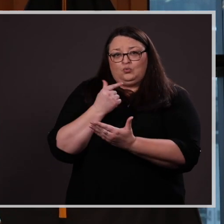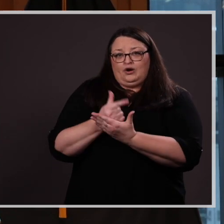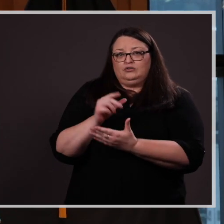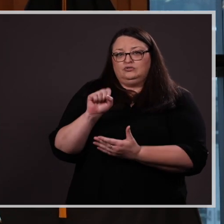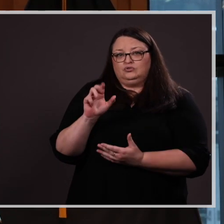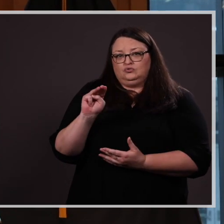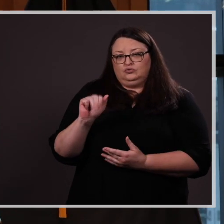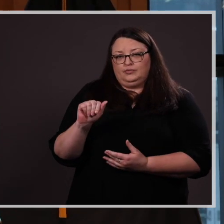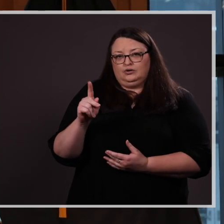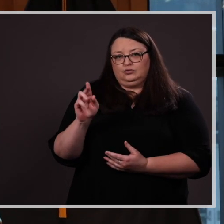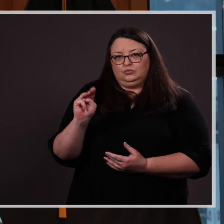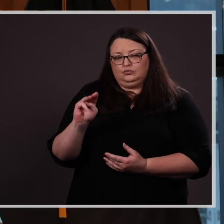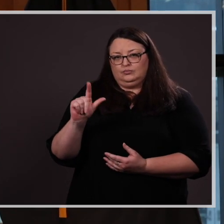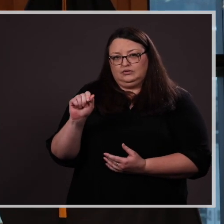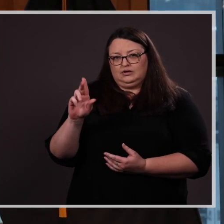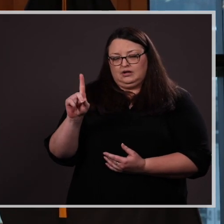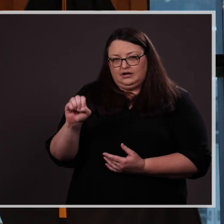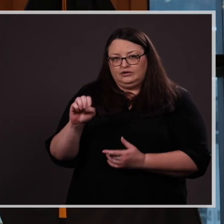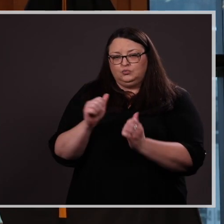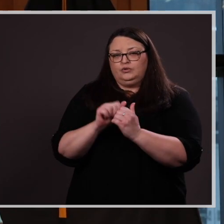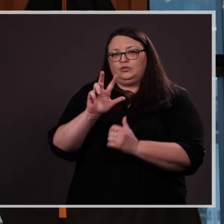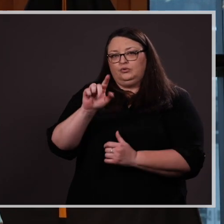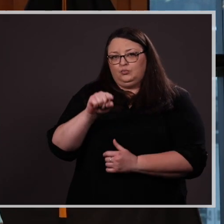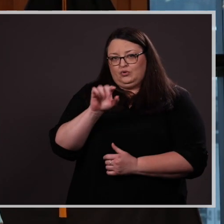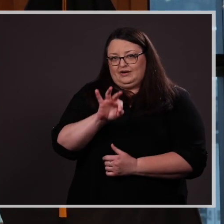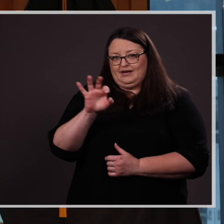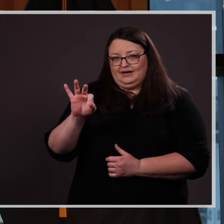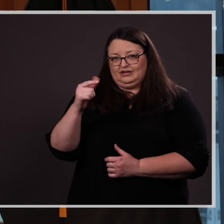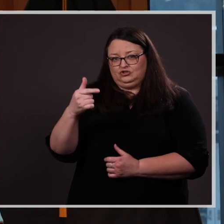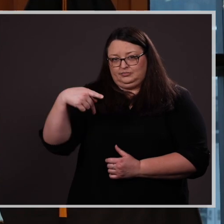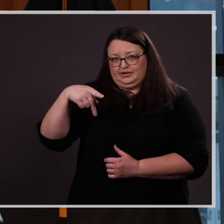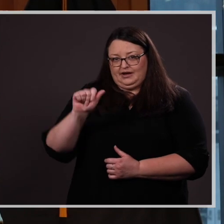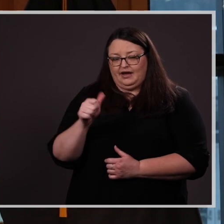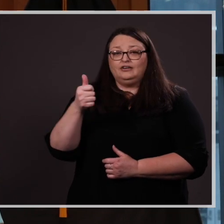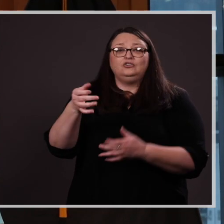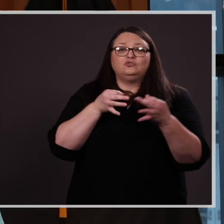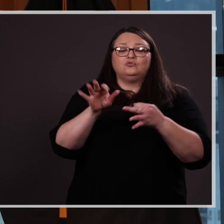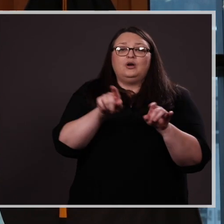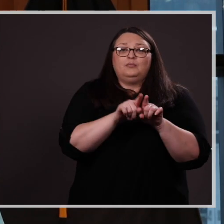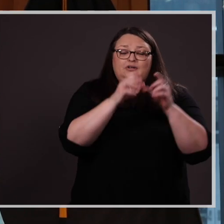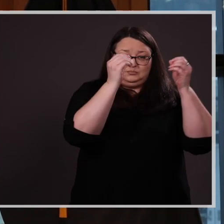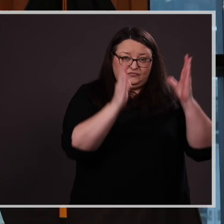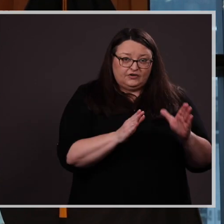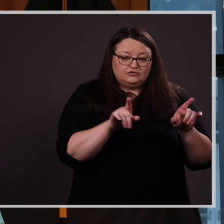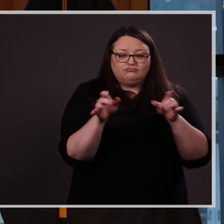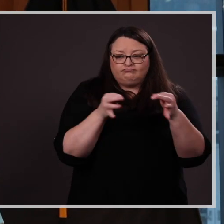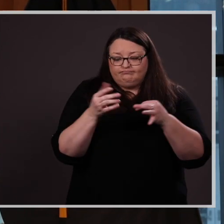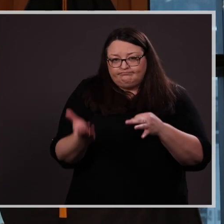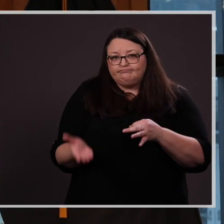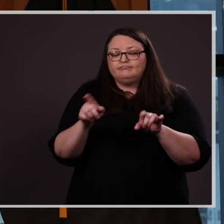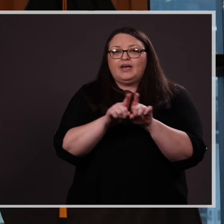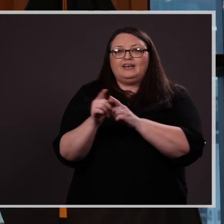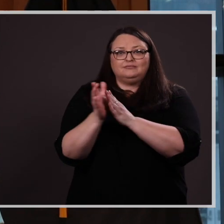graduating summa cum laude with a 3.99 GPA. He is described by his professors as passionate,